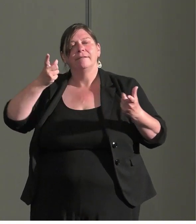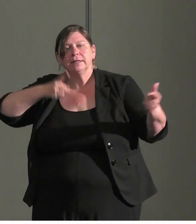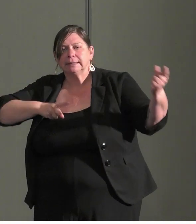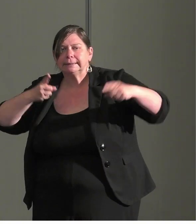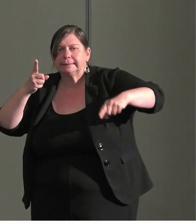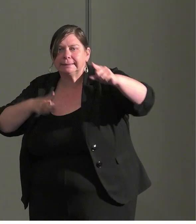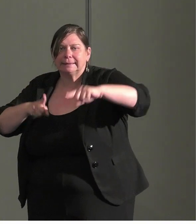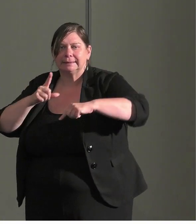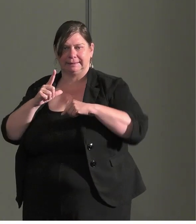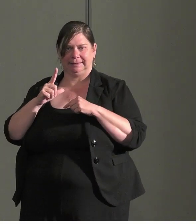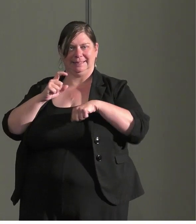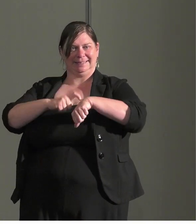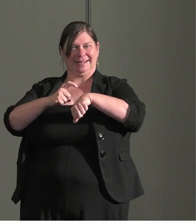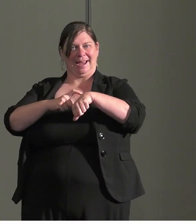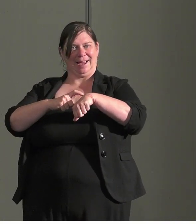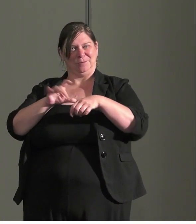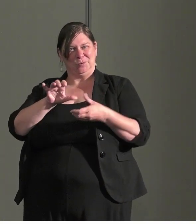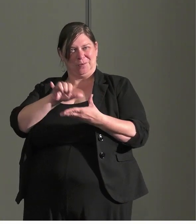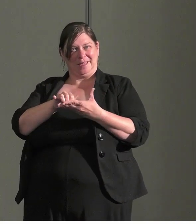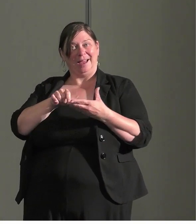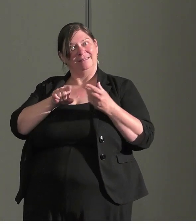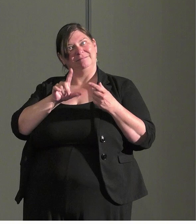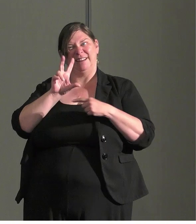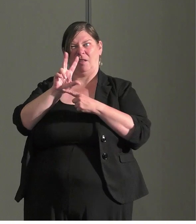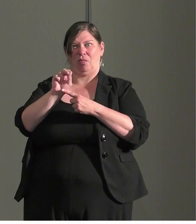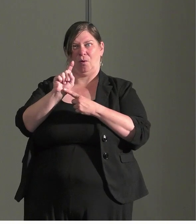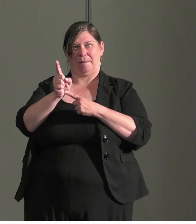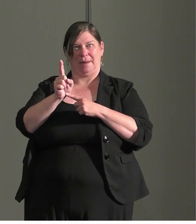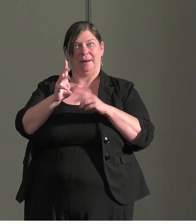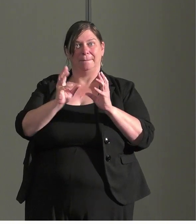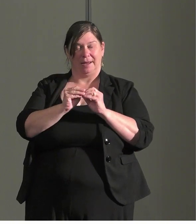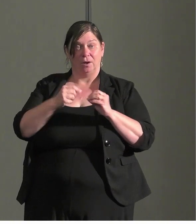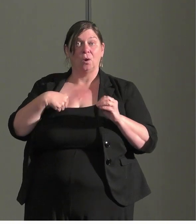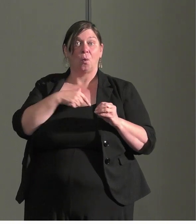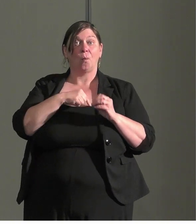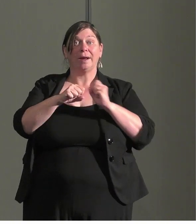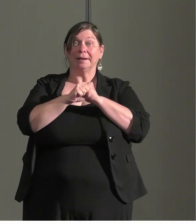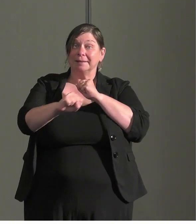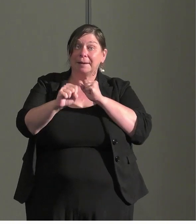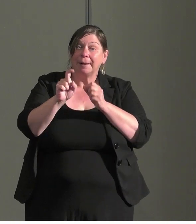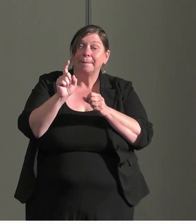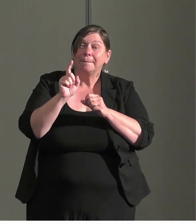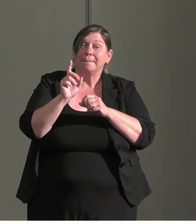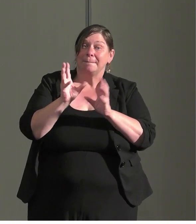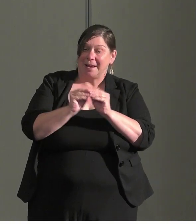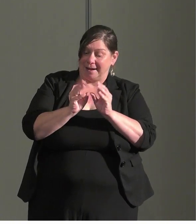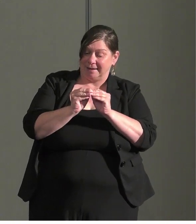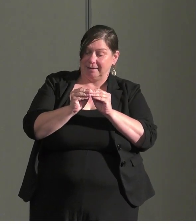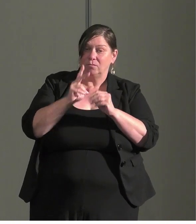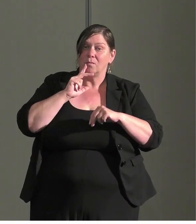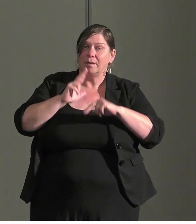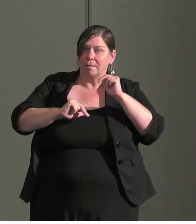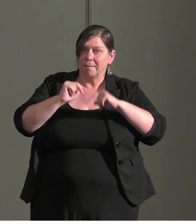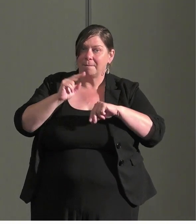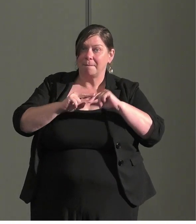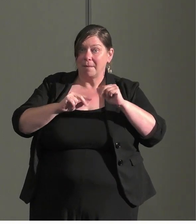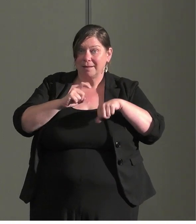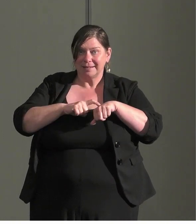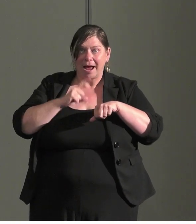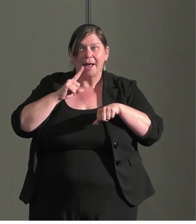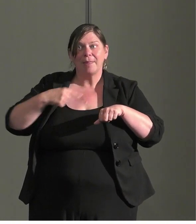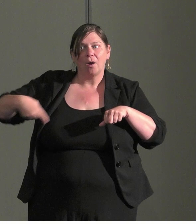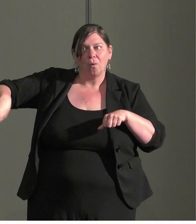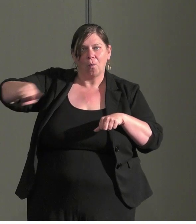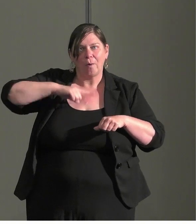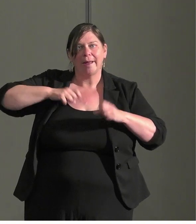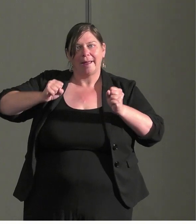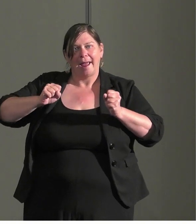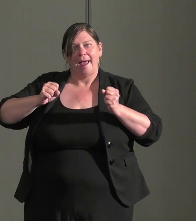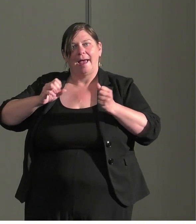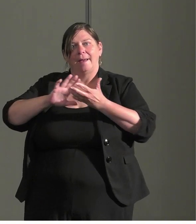in a 30 minute meeting we built-in time for consensus building. And that meant we will